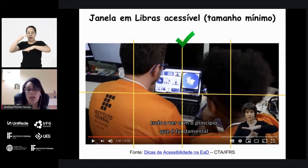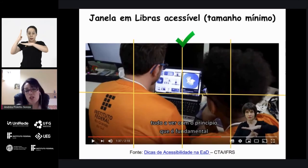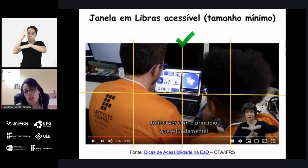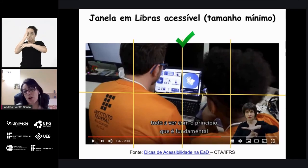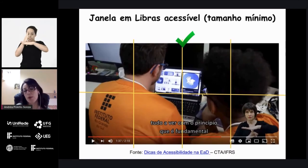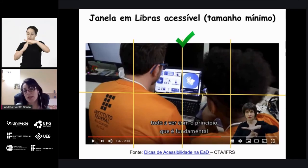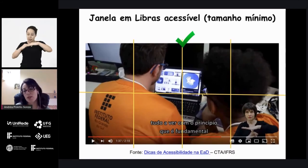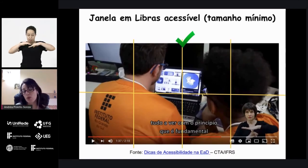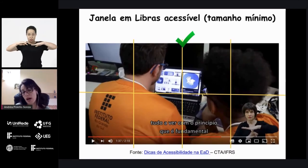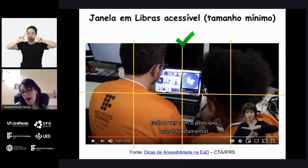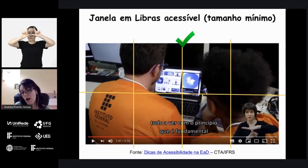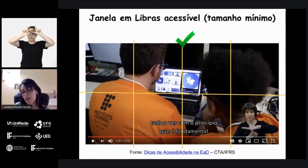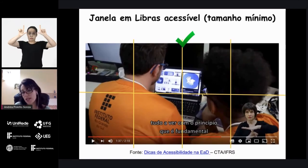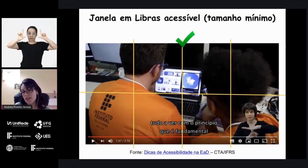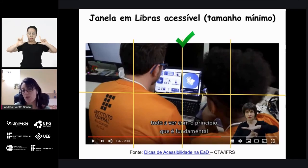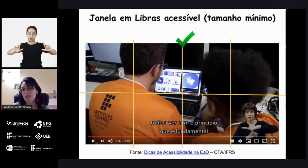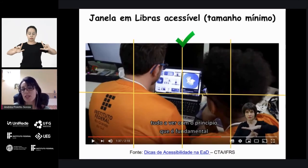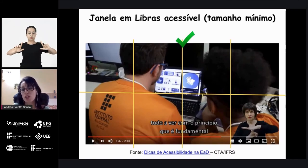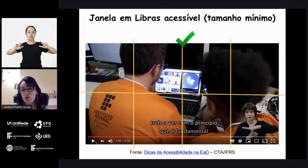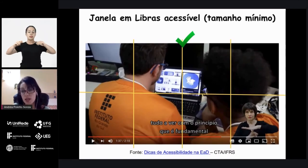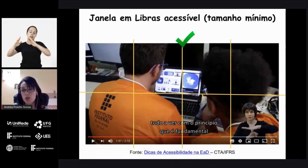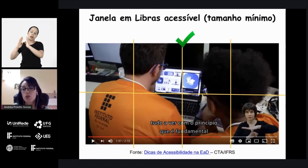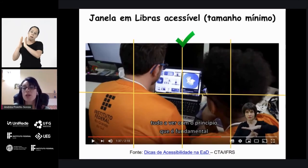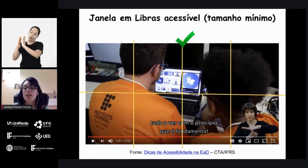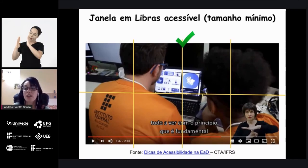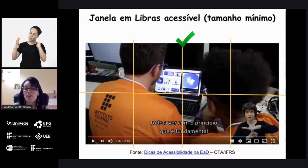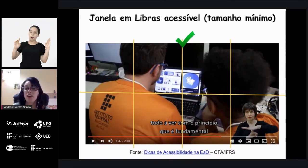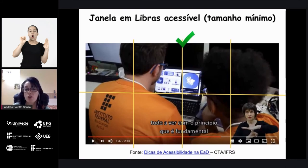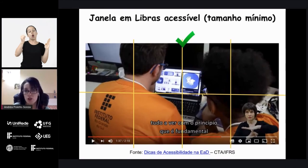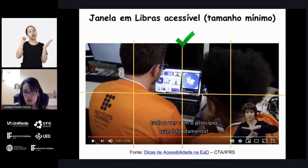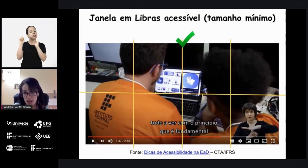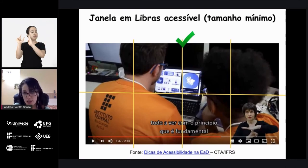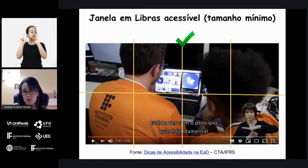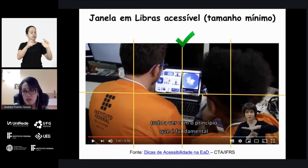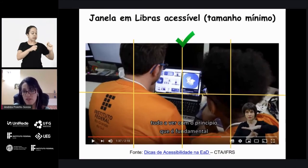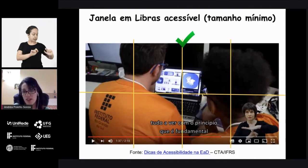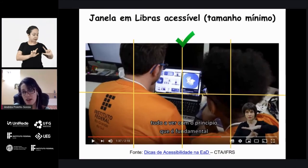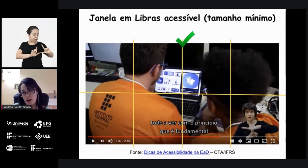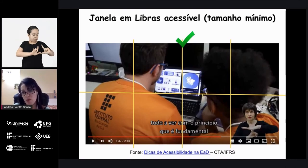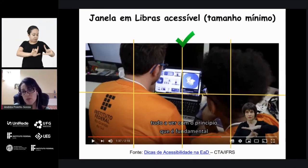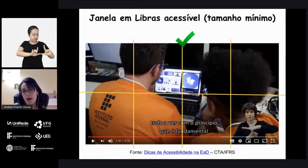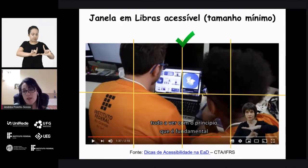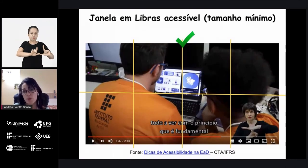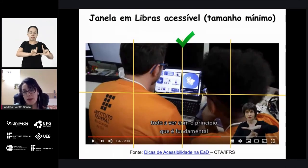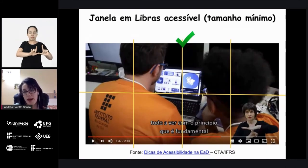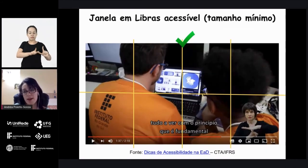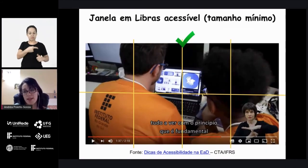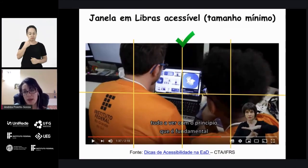vertical parts and generally the orientation is that